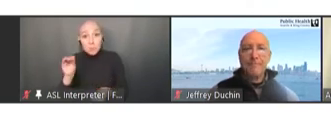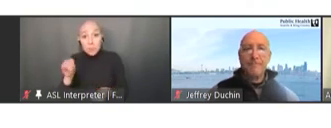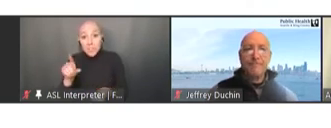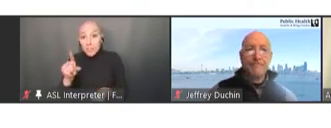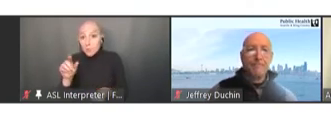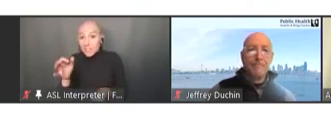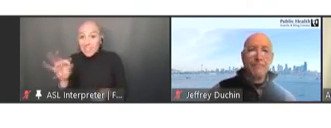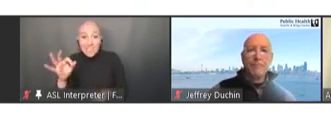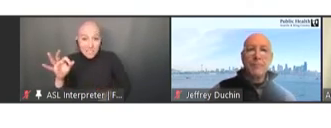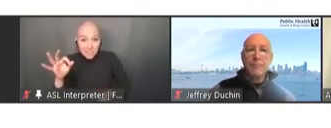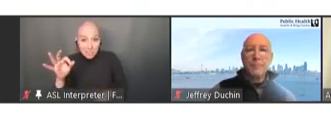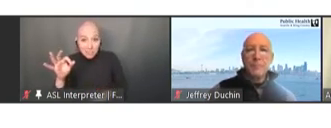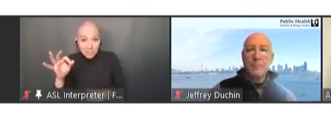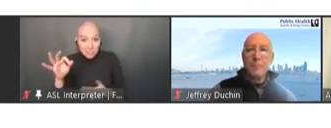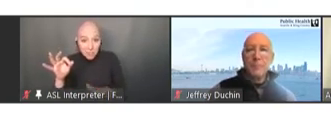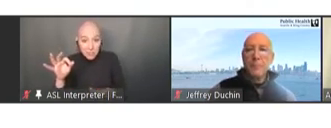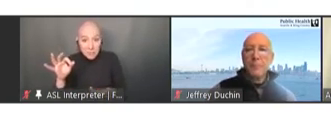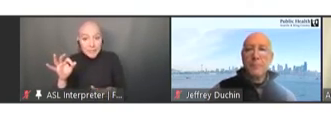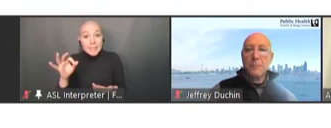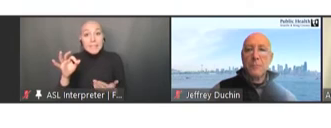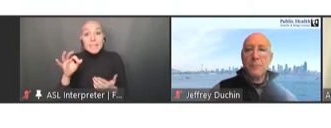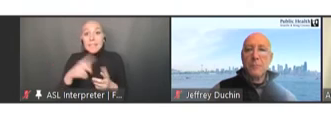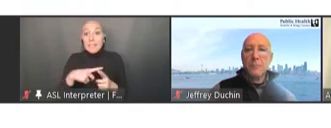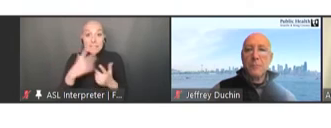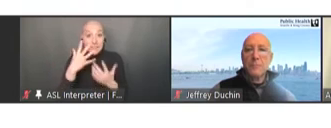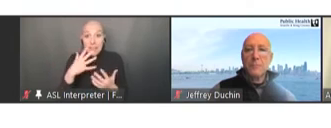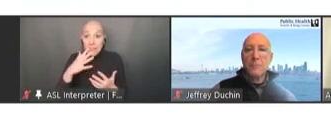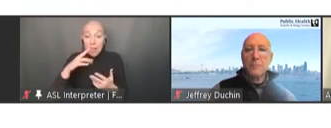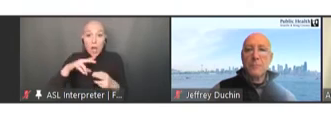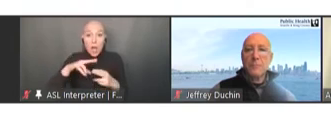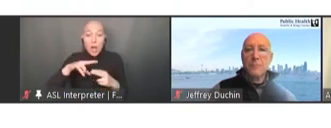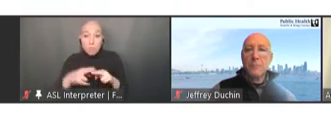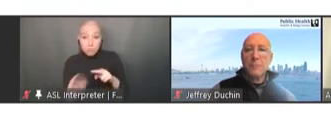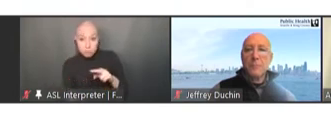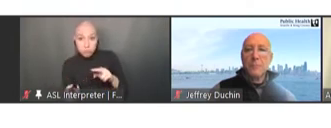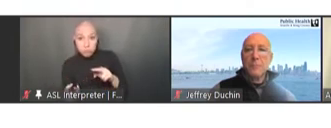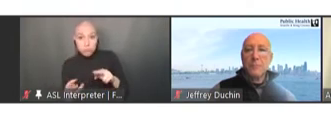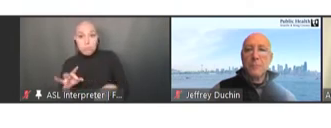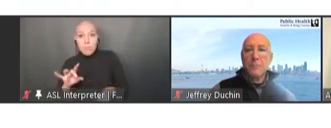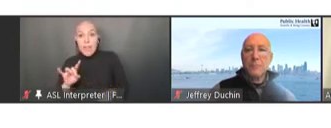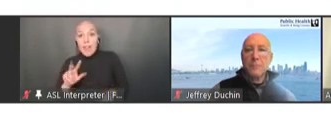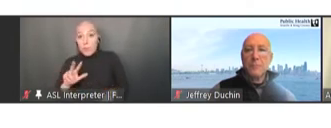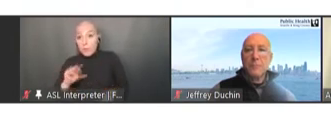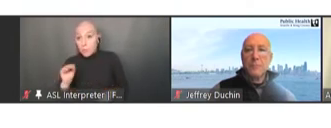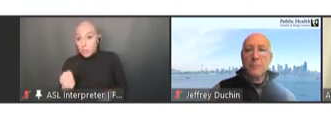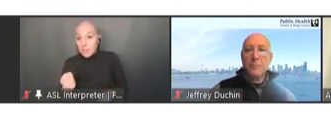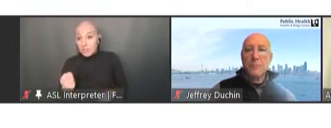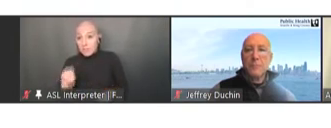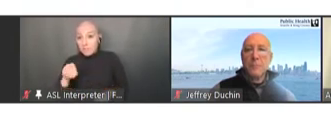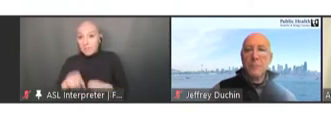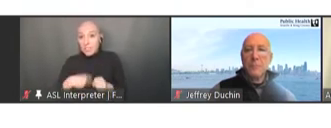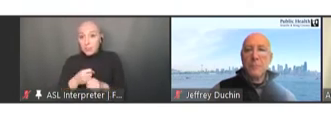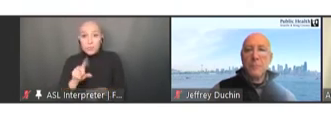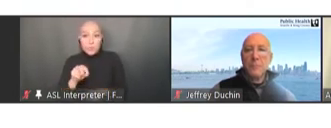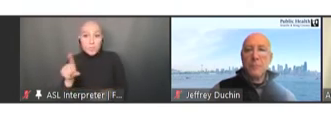and then sadly dropped to 83 percent in 2020. So, we just lost 10 years of progress.